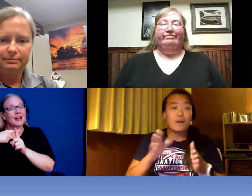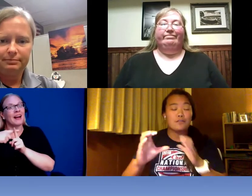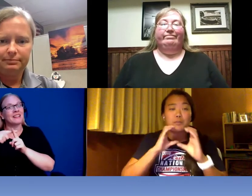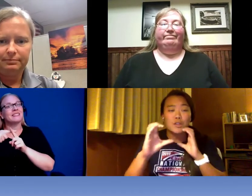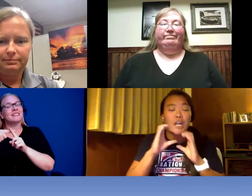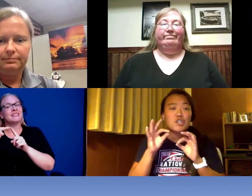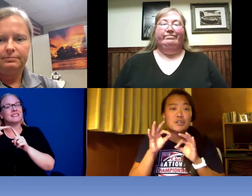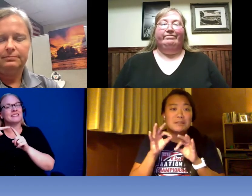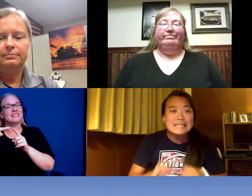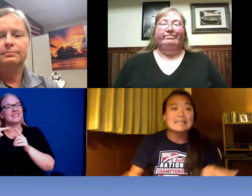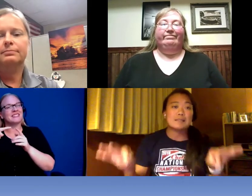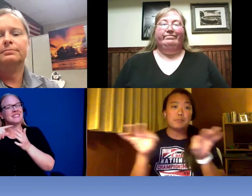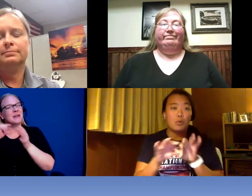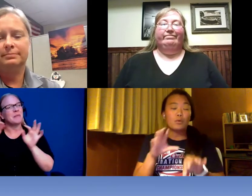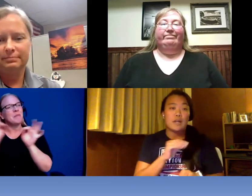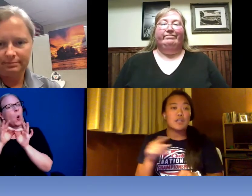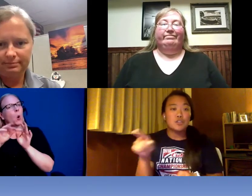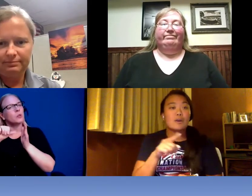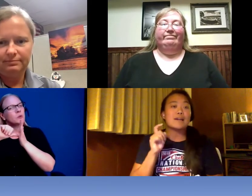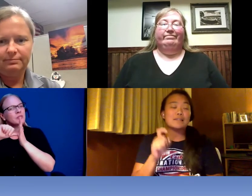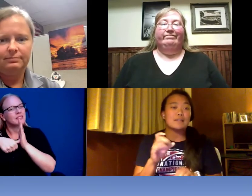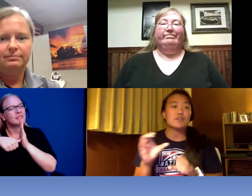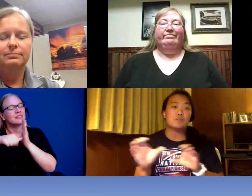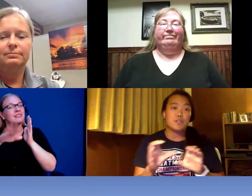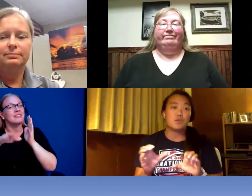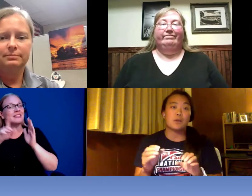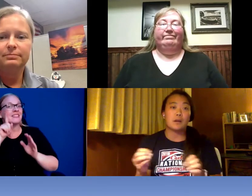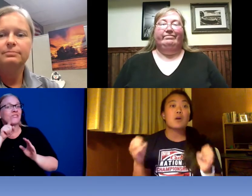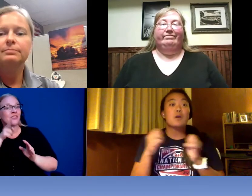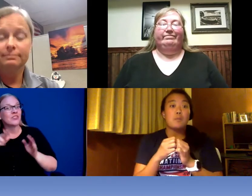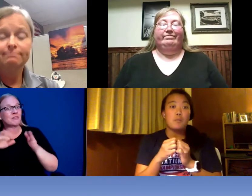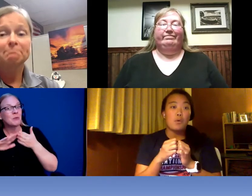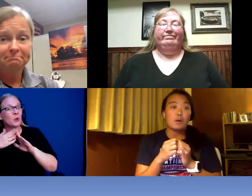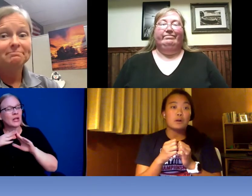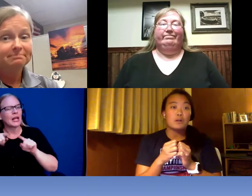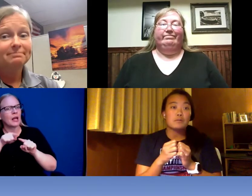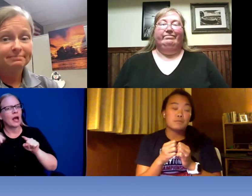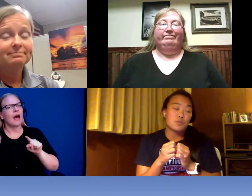of communication is important and you guys need to be doing more